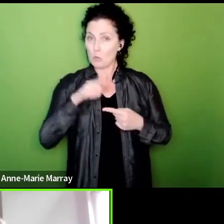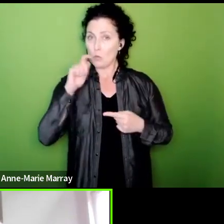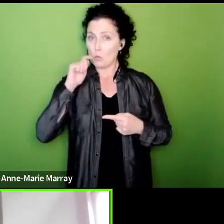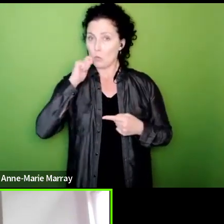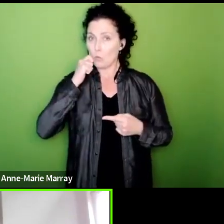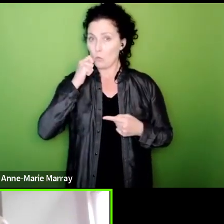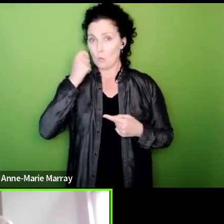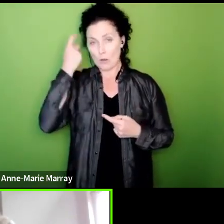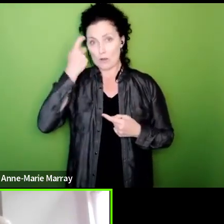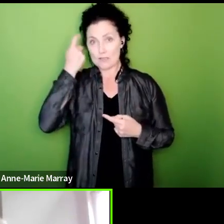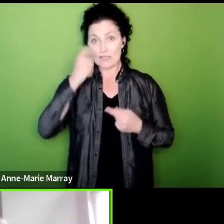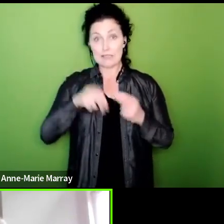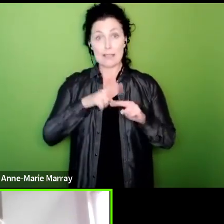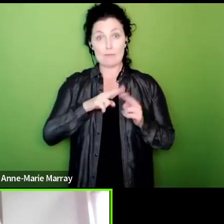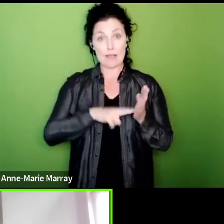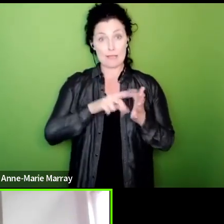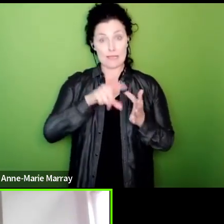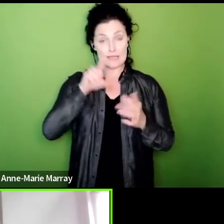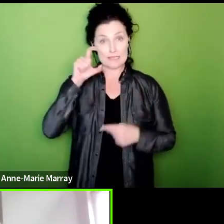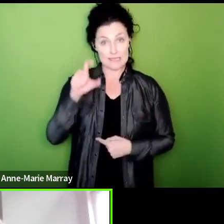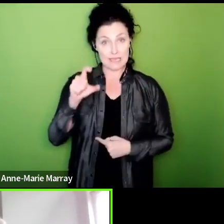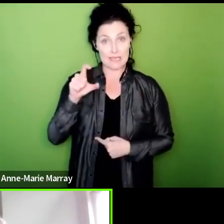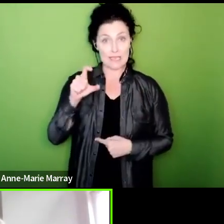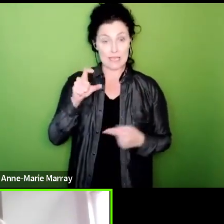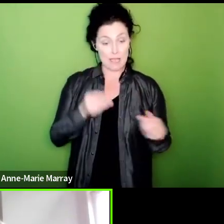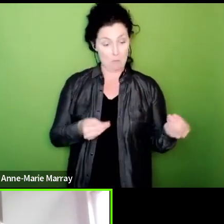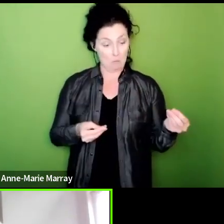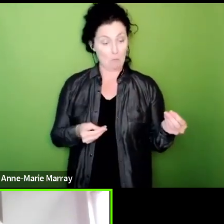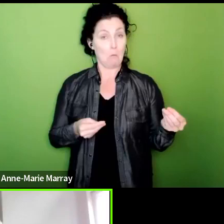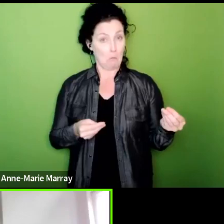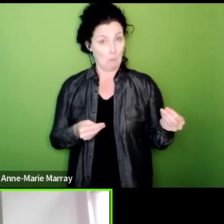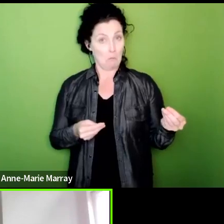NEC believes their things members should have a vote on that we would arrange for members across